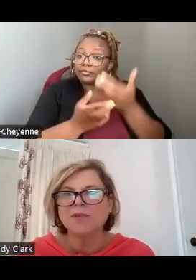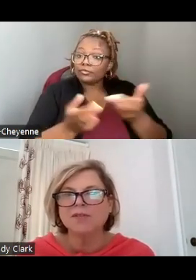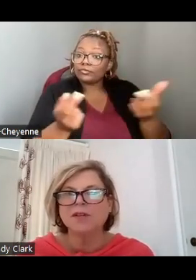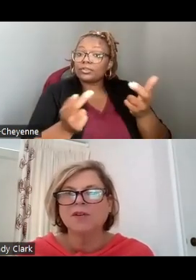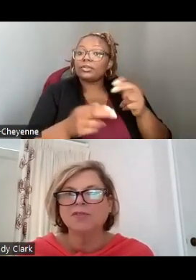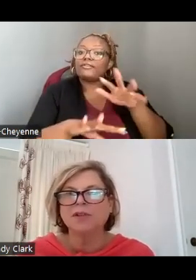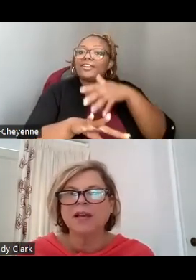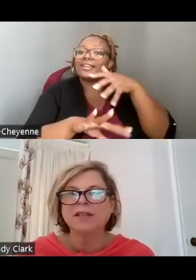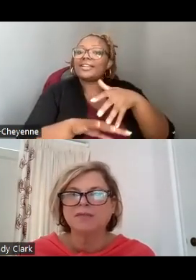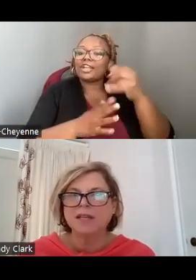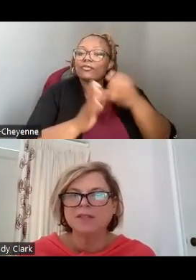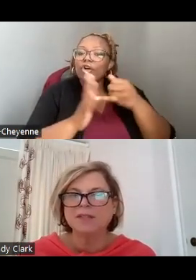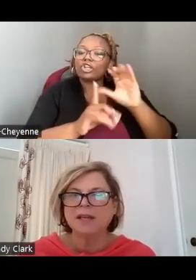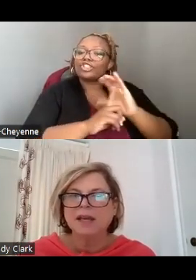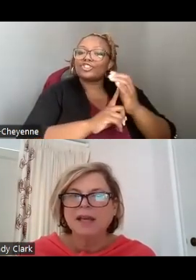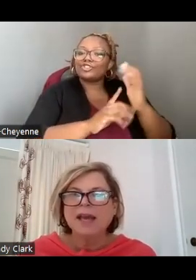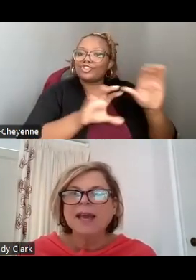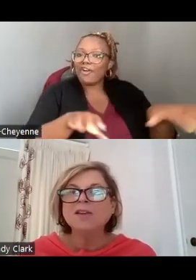ARTS AND CULTURAL ACTIVITIES.